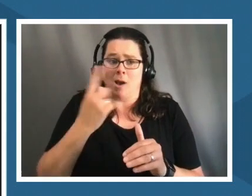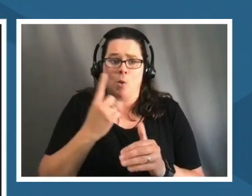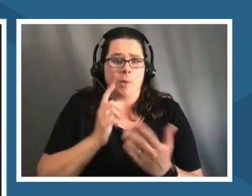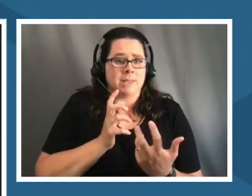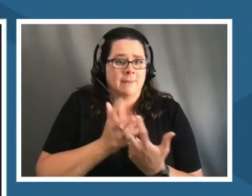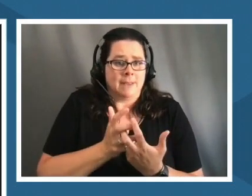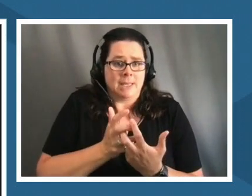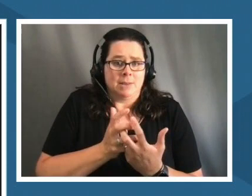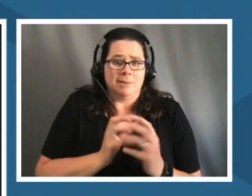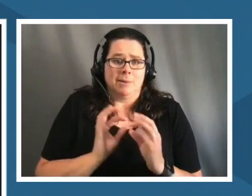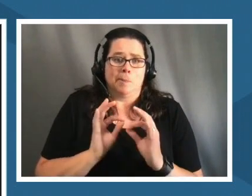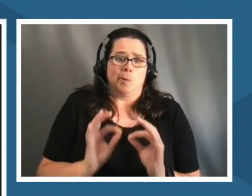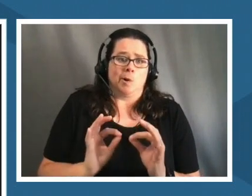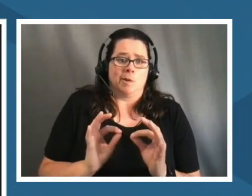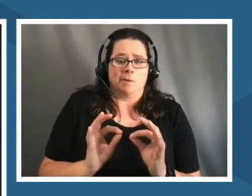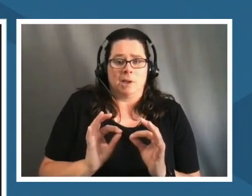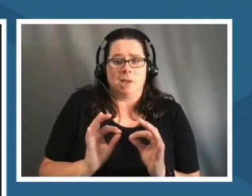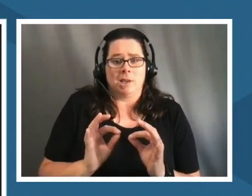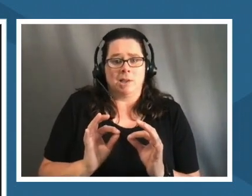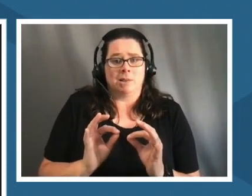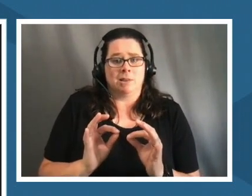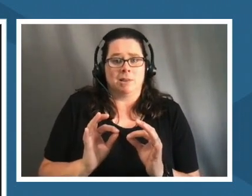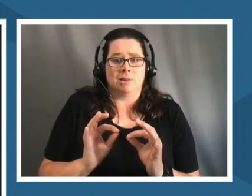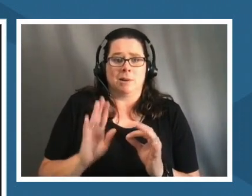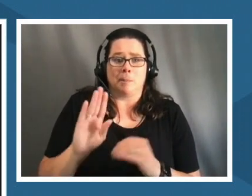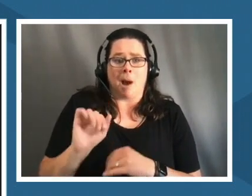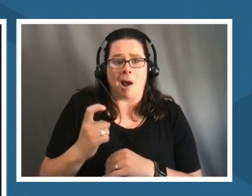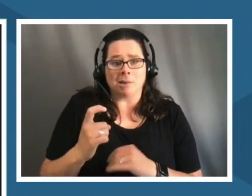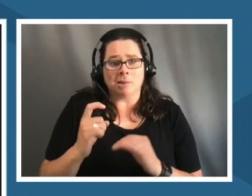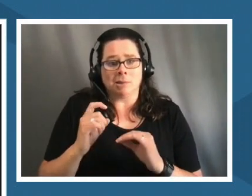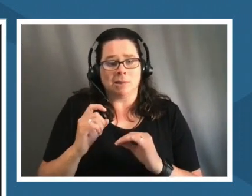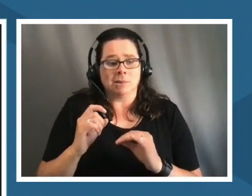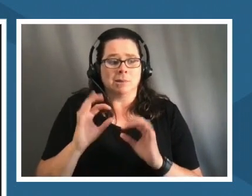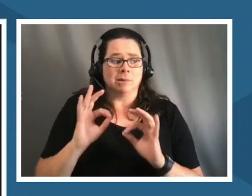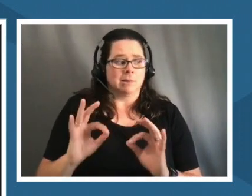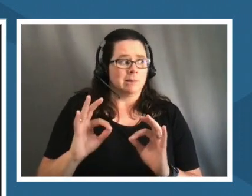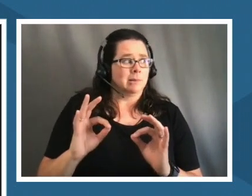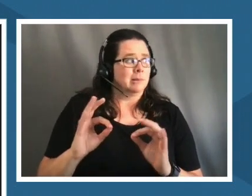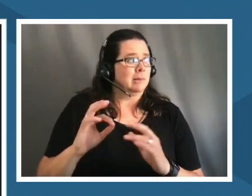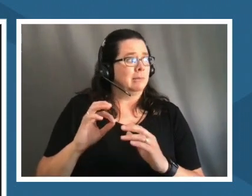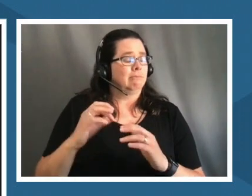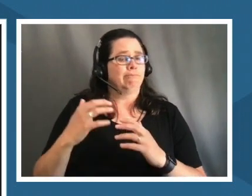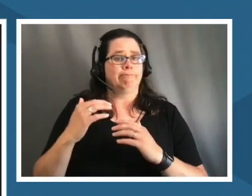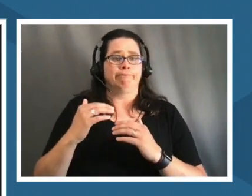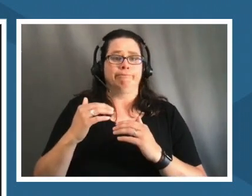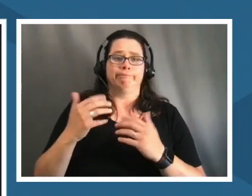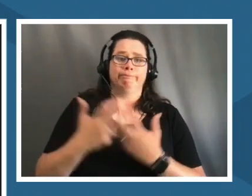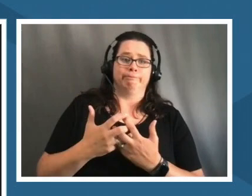in salt river there's there's they're a different